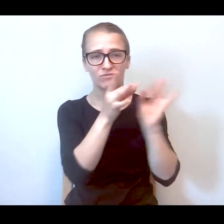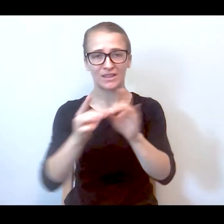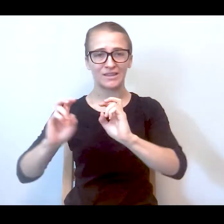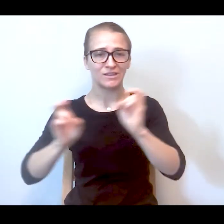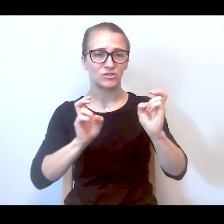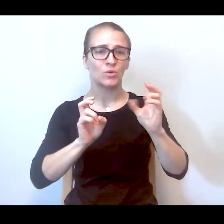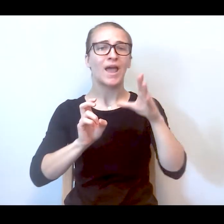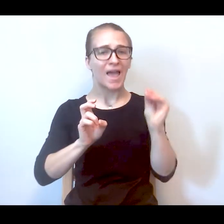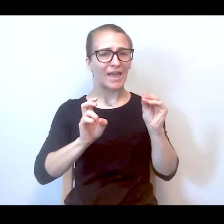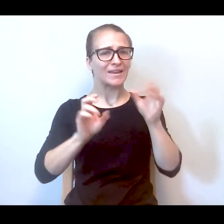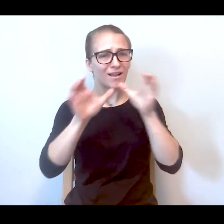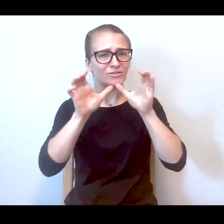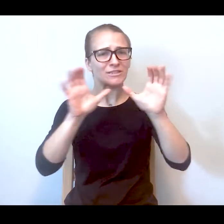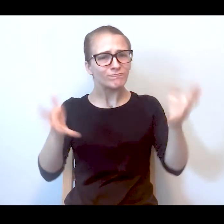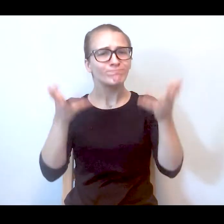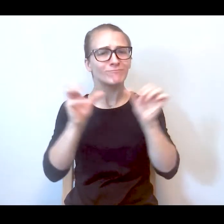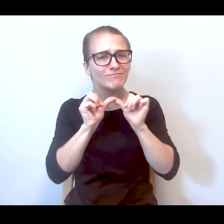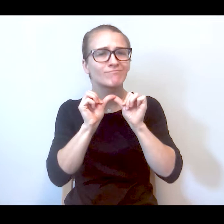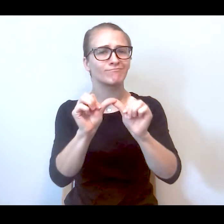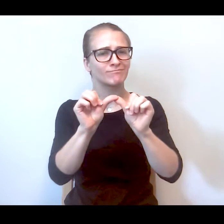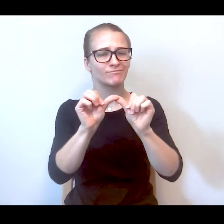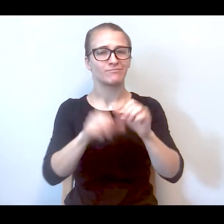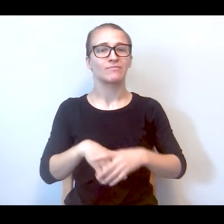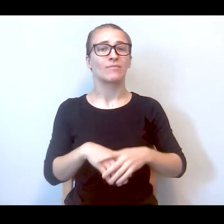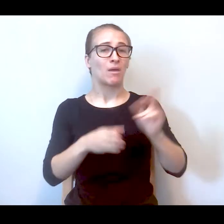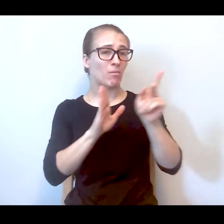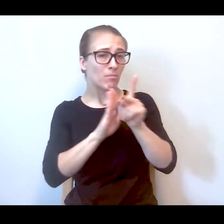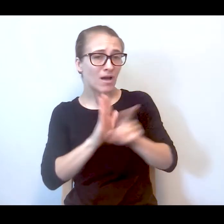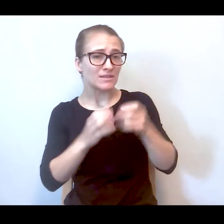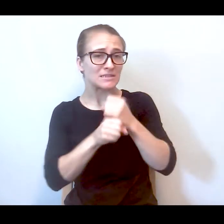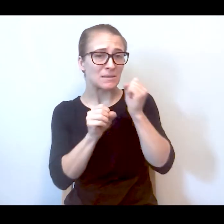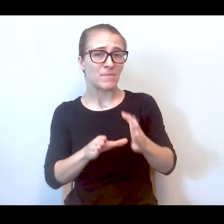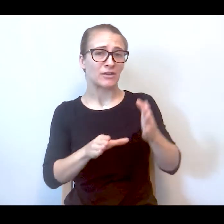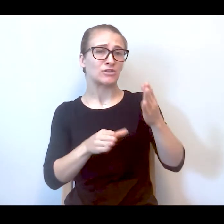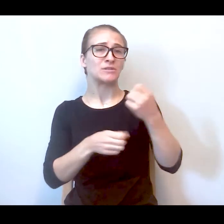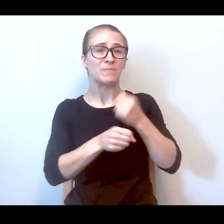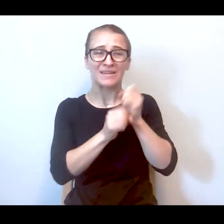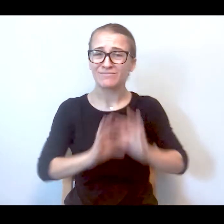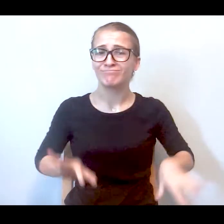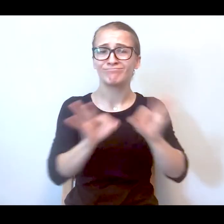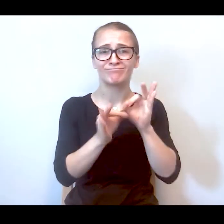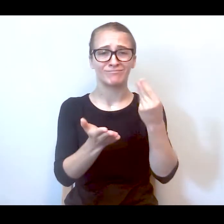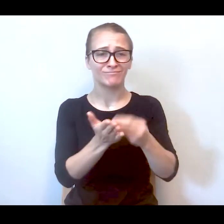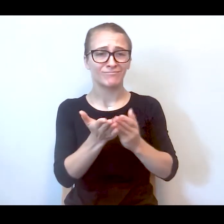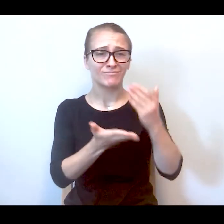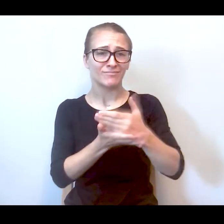and keeps these conversations alive as policy makers are making the critical budgetary decisions that